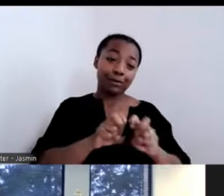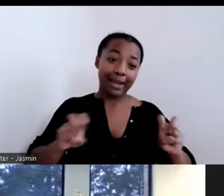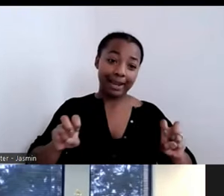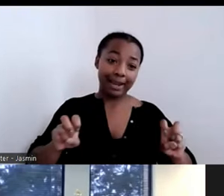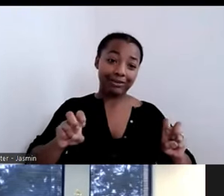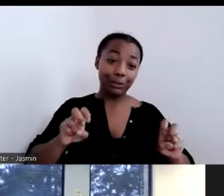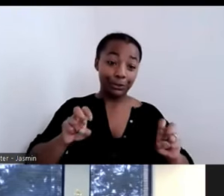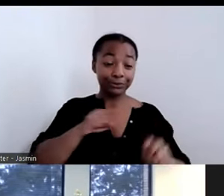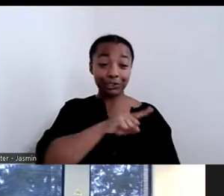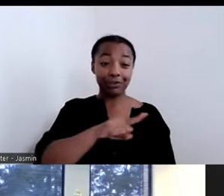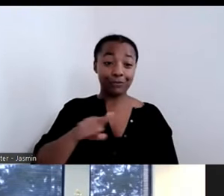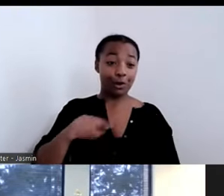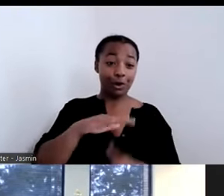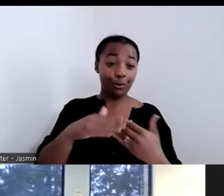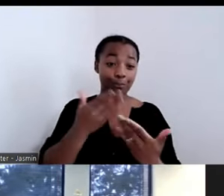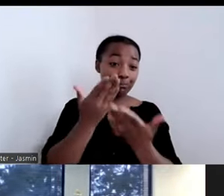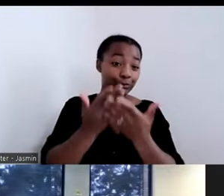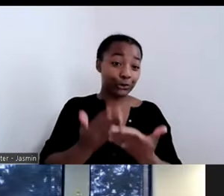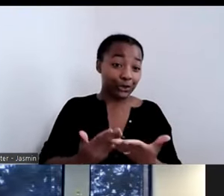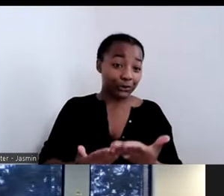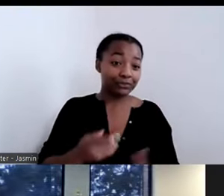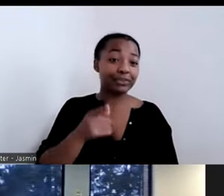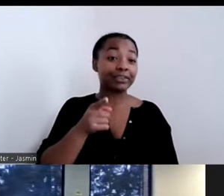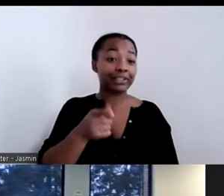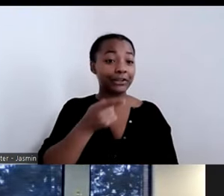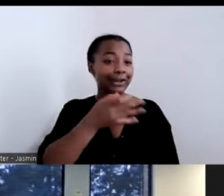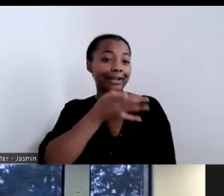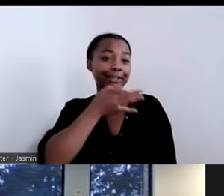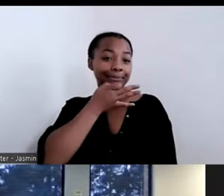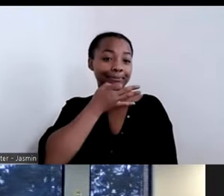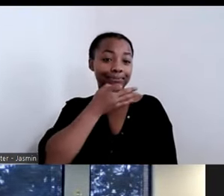some great advice, in a short amount of time, and you stuck to your time